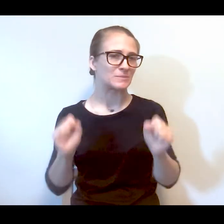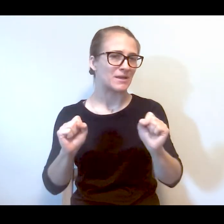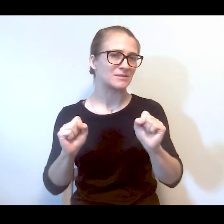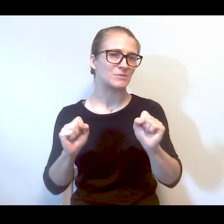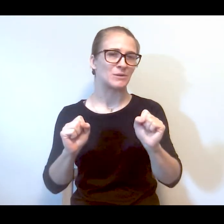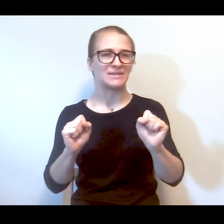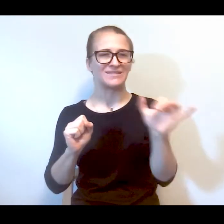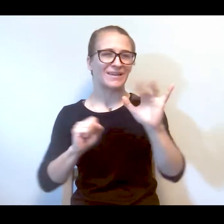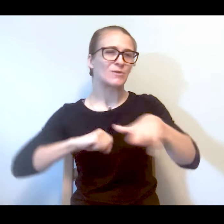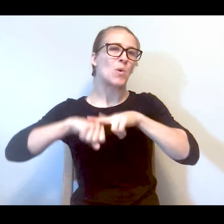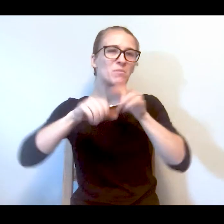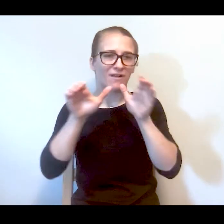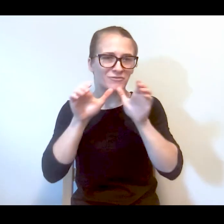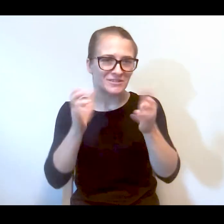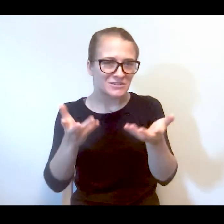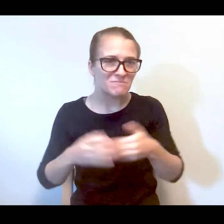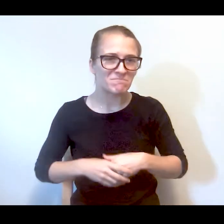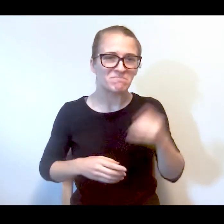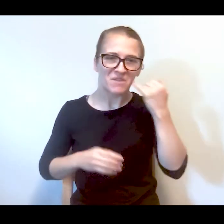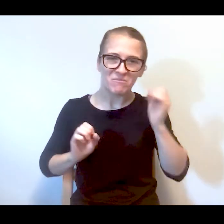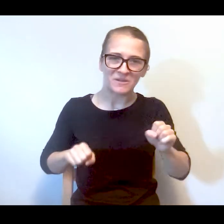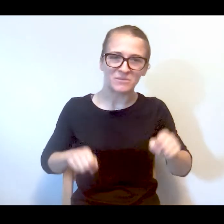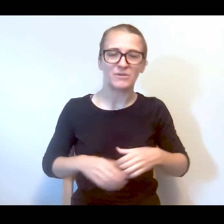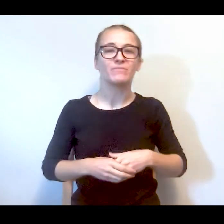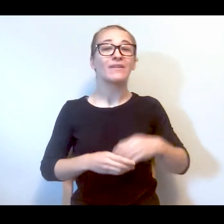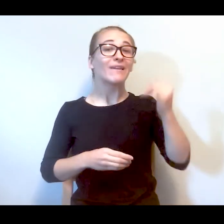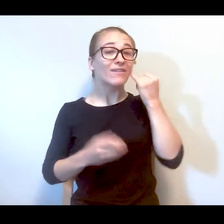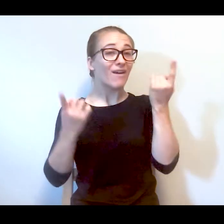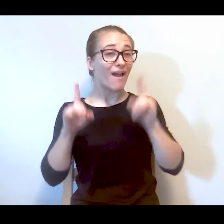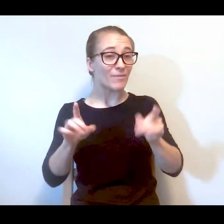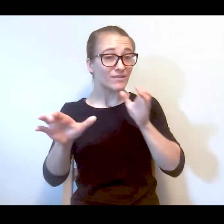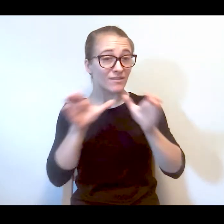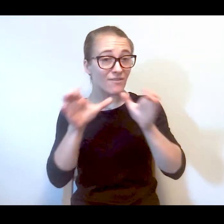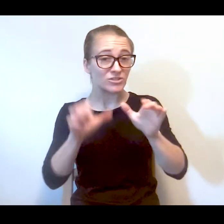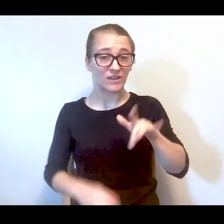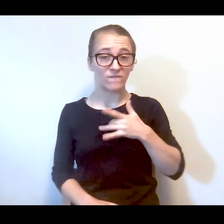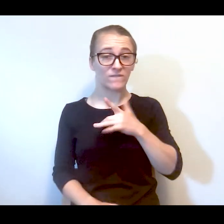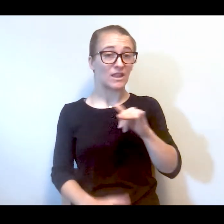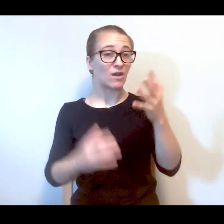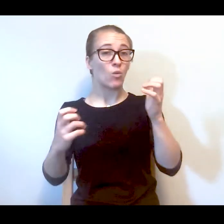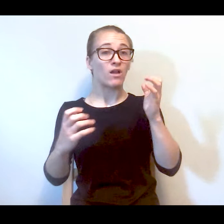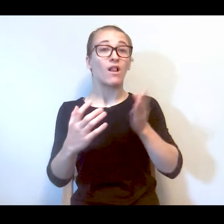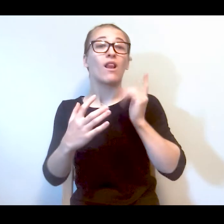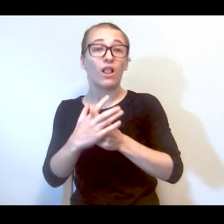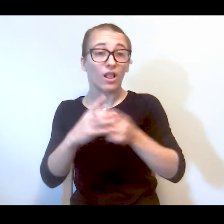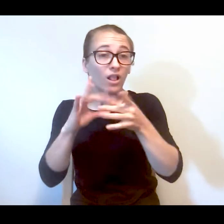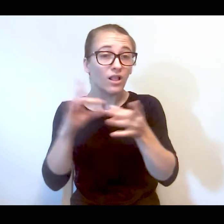a regular conversation as much as possible. So if there are points in the conversation where you feel like you want to jump in, just kind of raise your